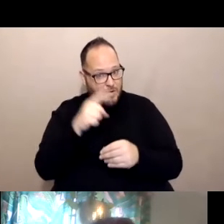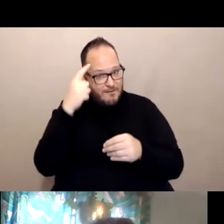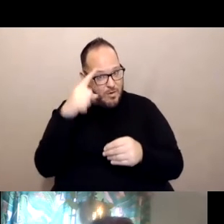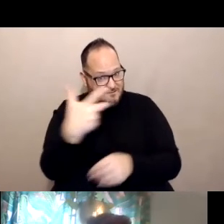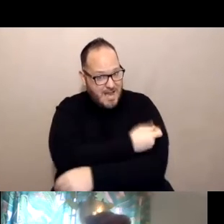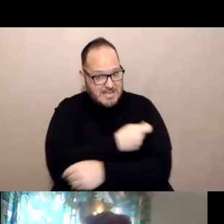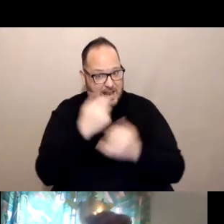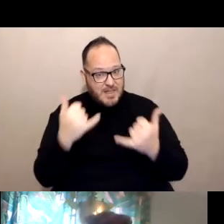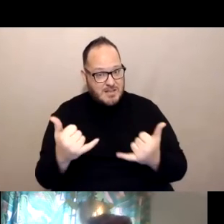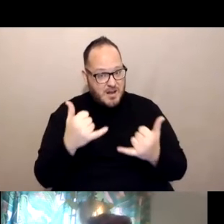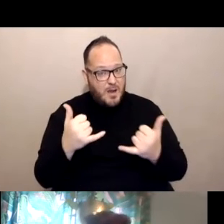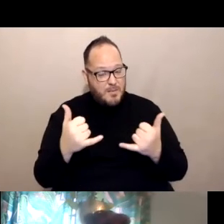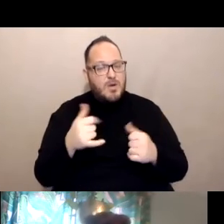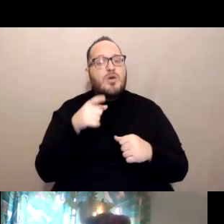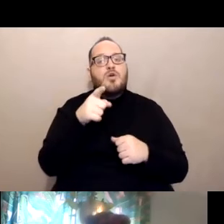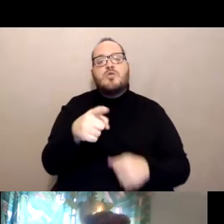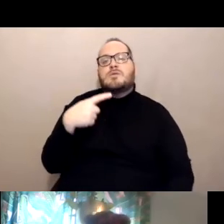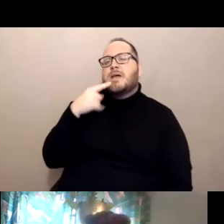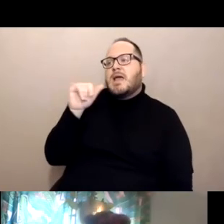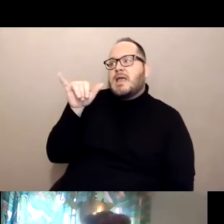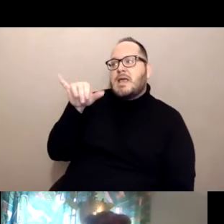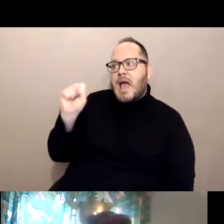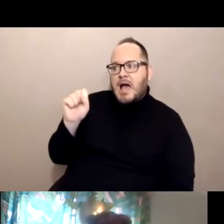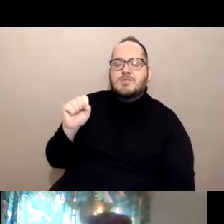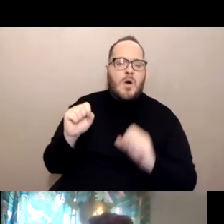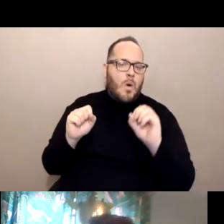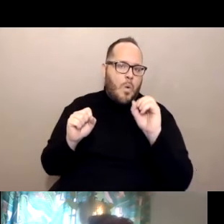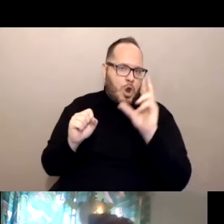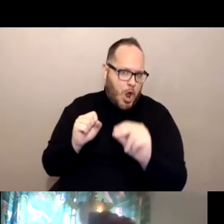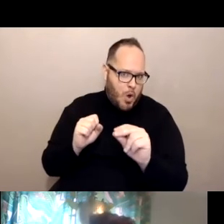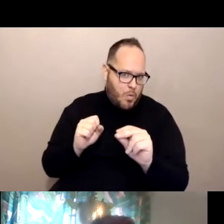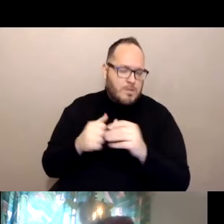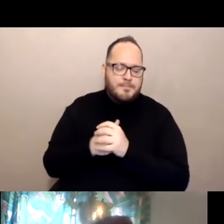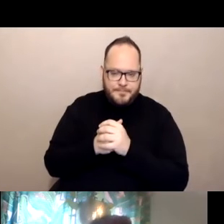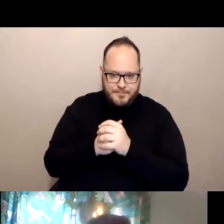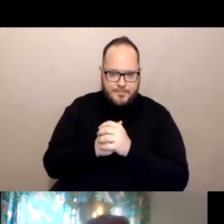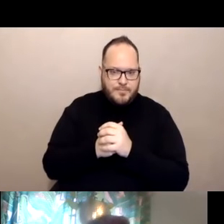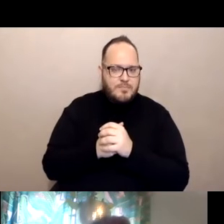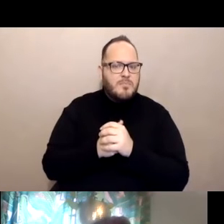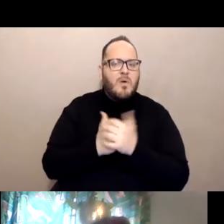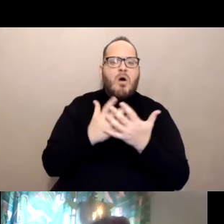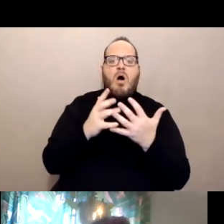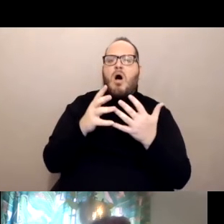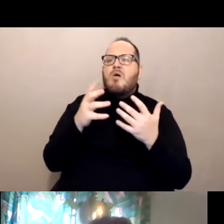You will then say yes or no. Okay? No other information is needed.